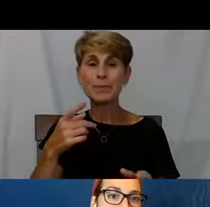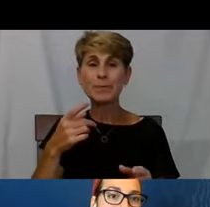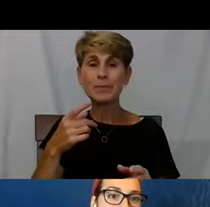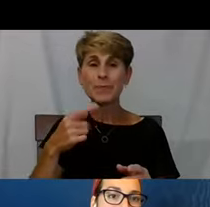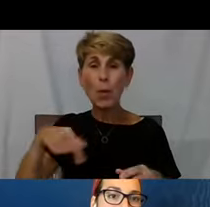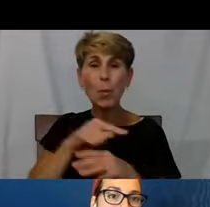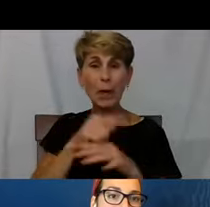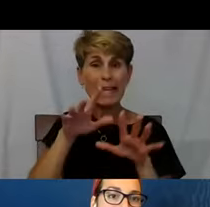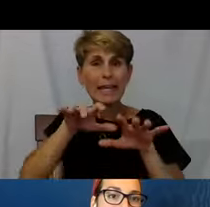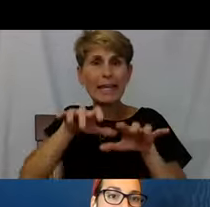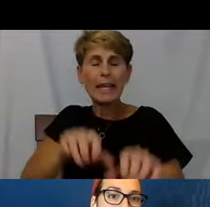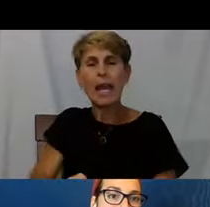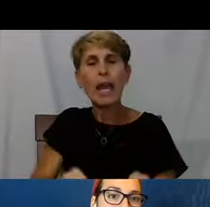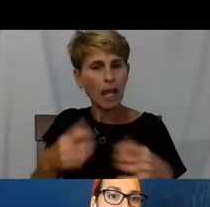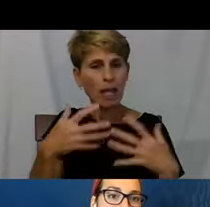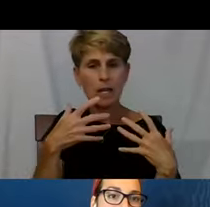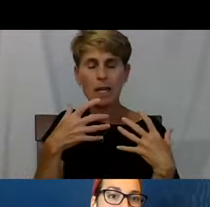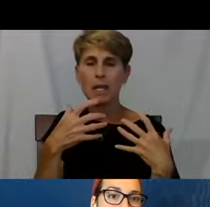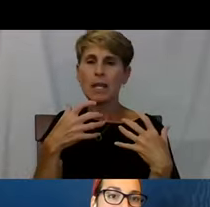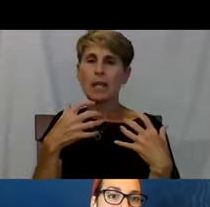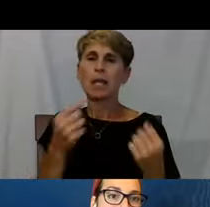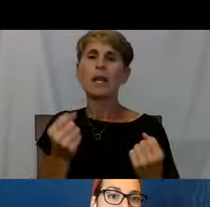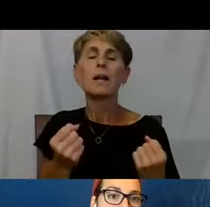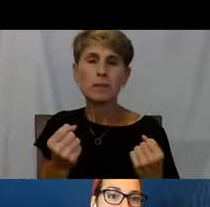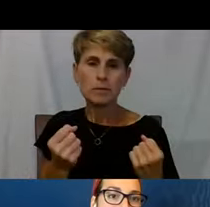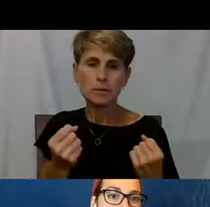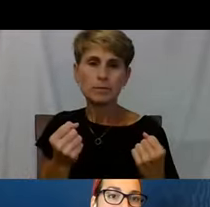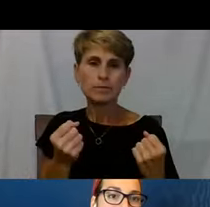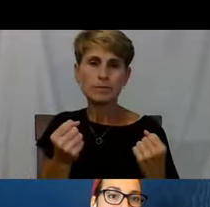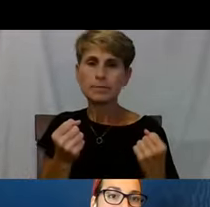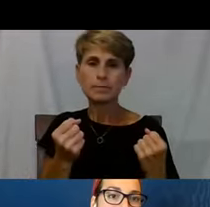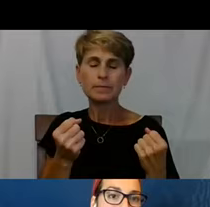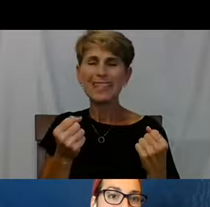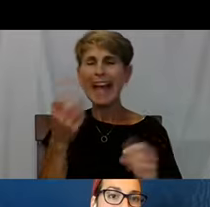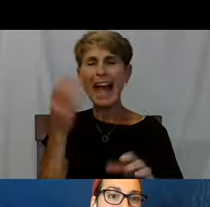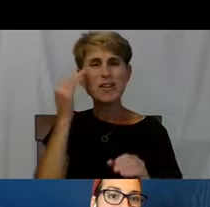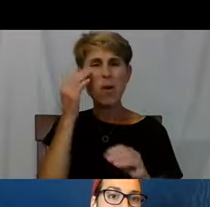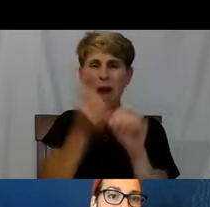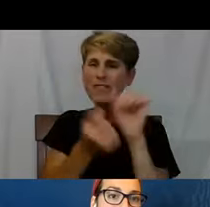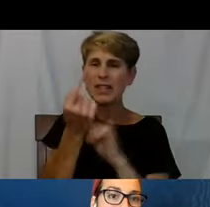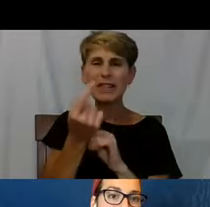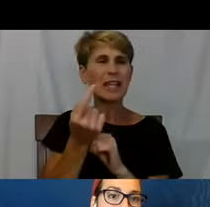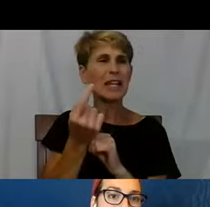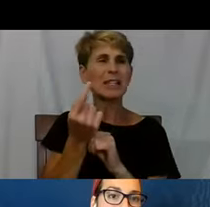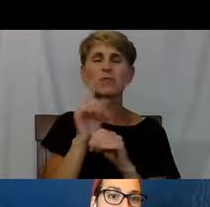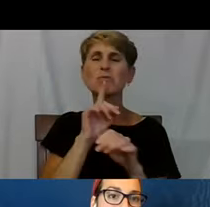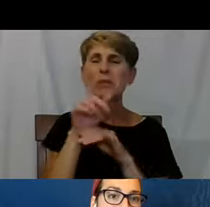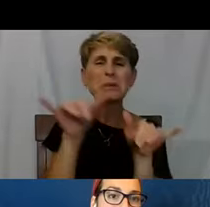This is simple, it's the less expensive. I mean everything is measured by monetary value. So much less expensive to do this